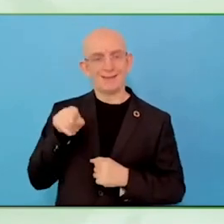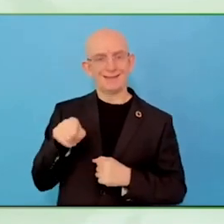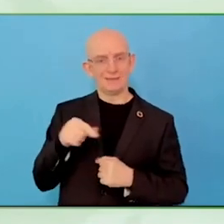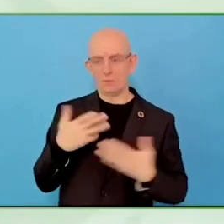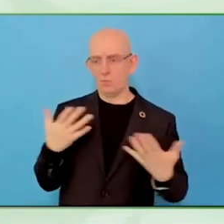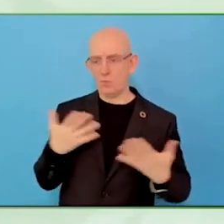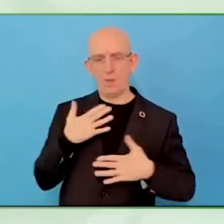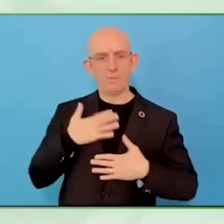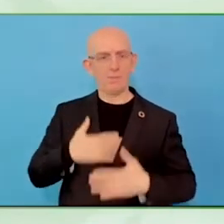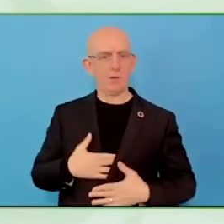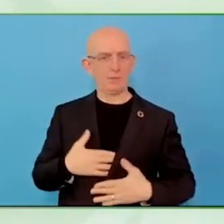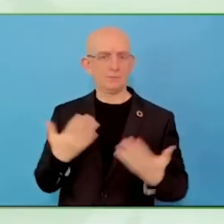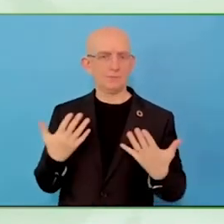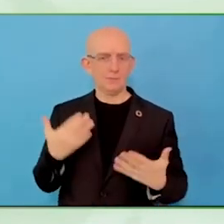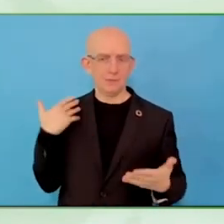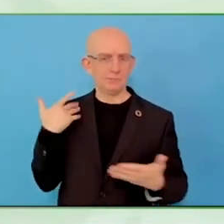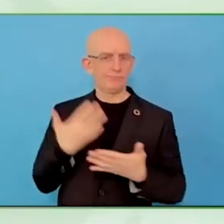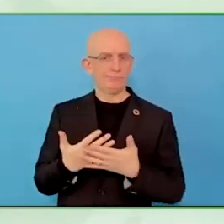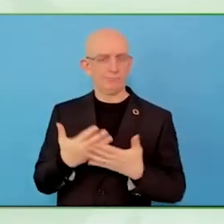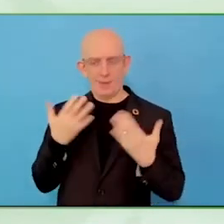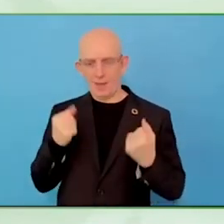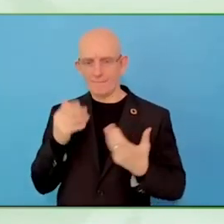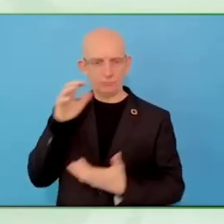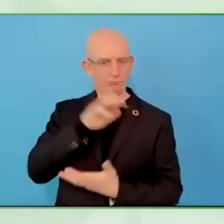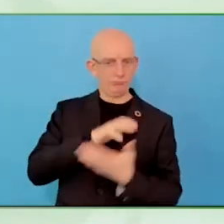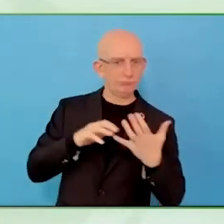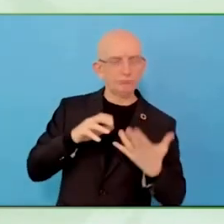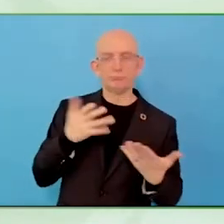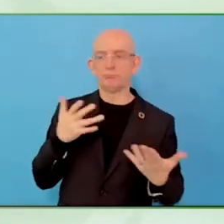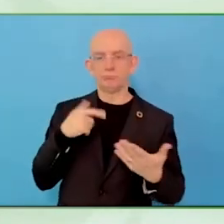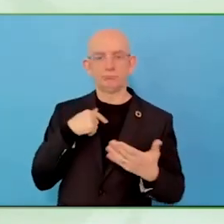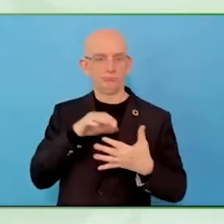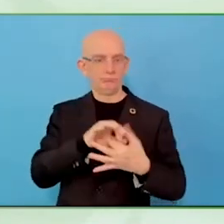We are reducing poverty rates. It is a win-win for everybody.